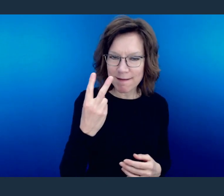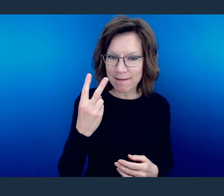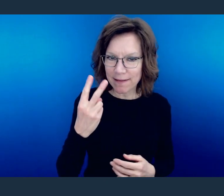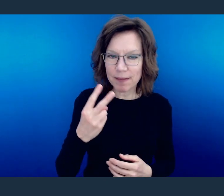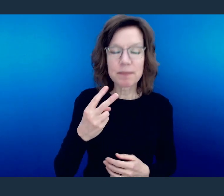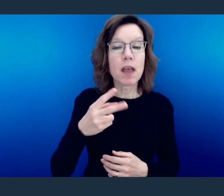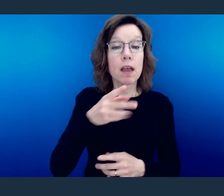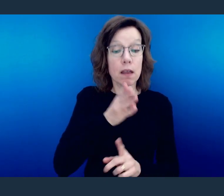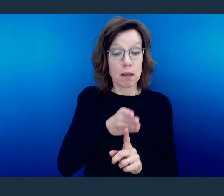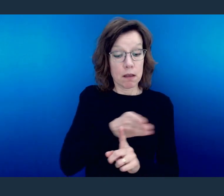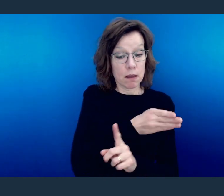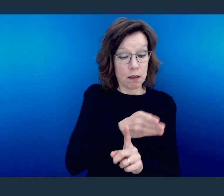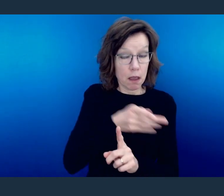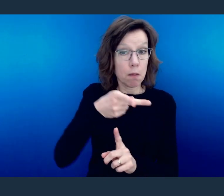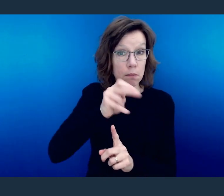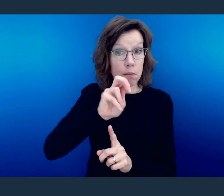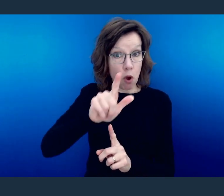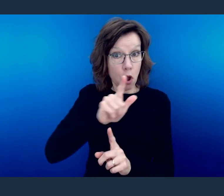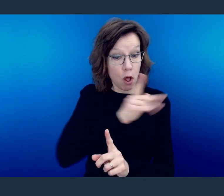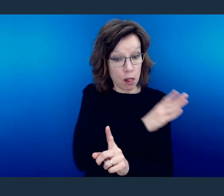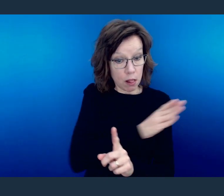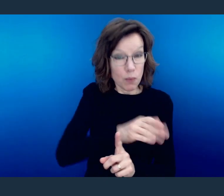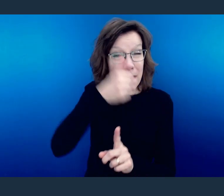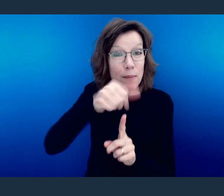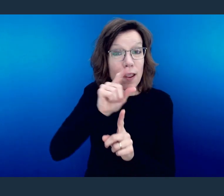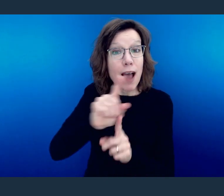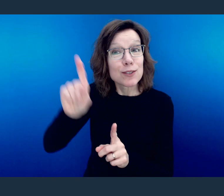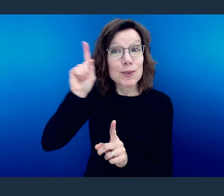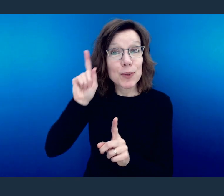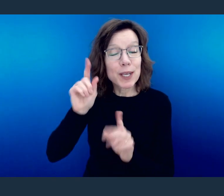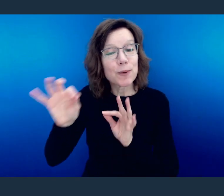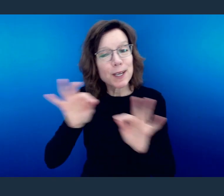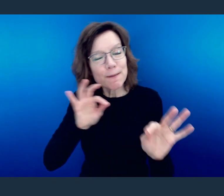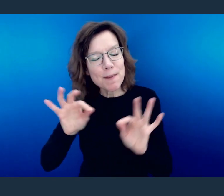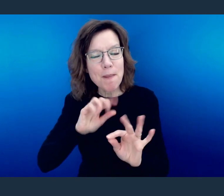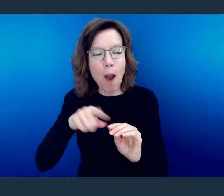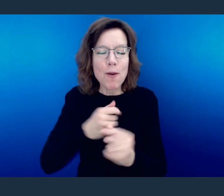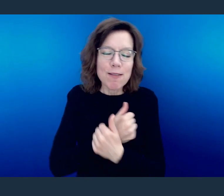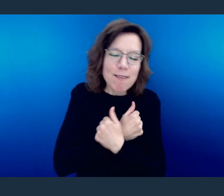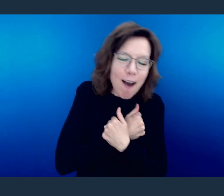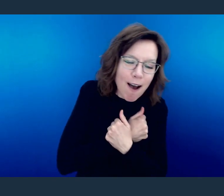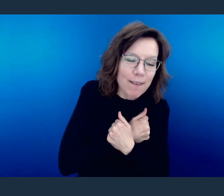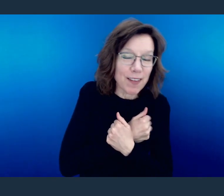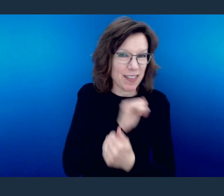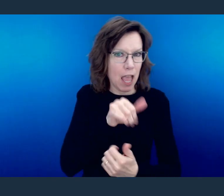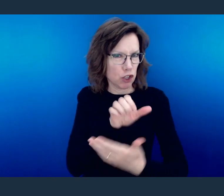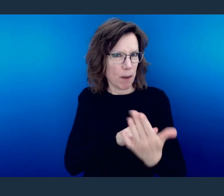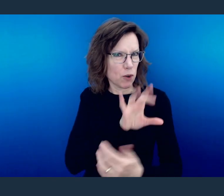just come through. You know, last week we talked about being loved in chapter 8, and between there and